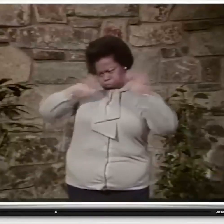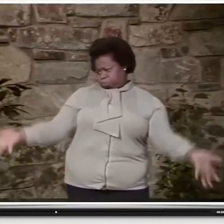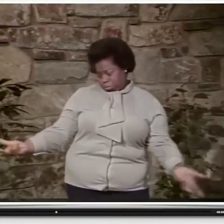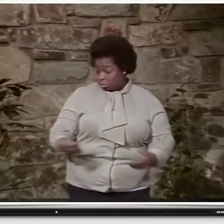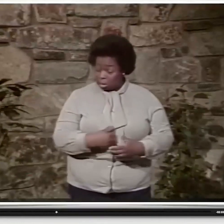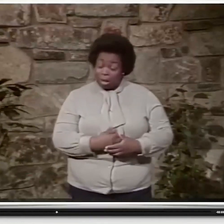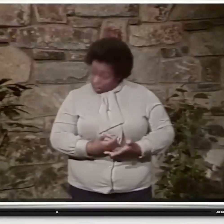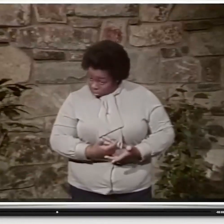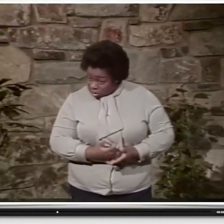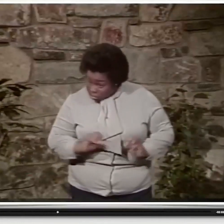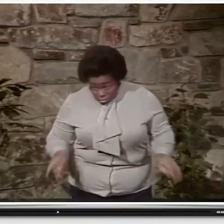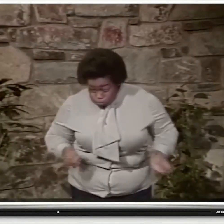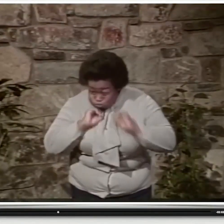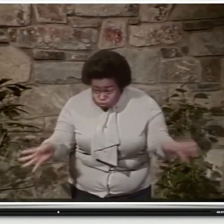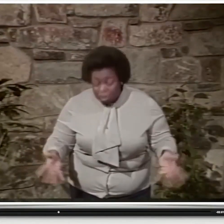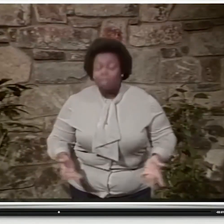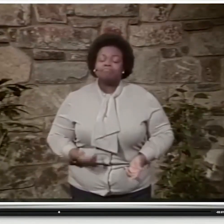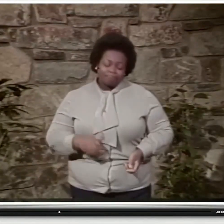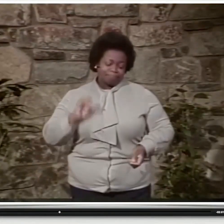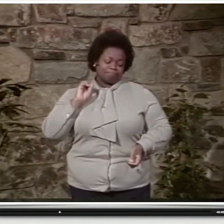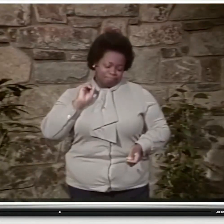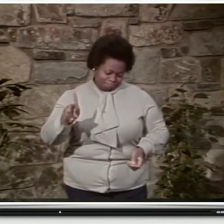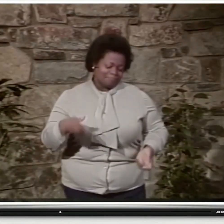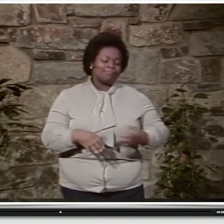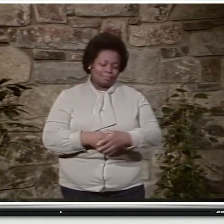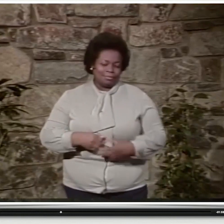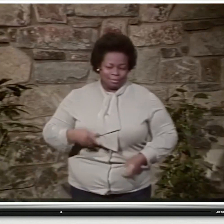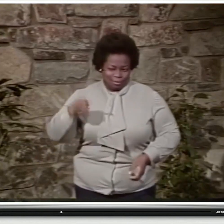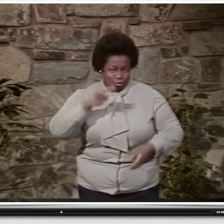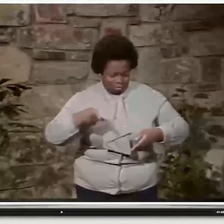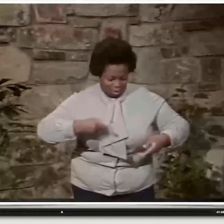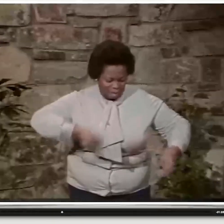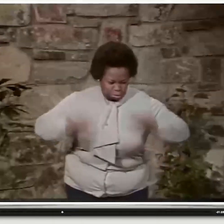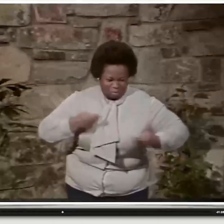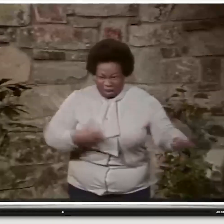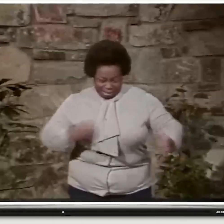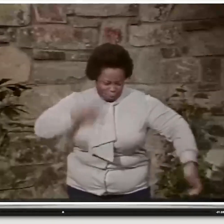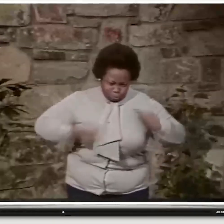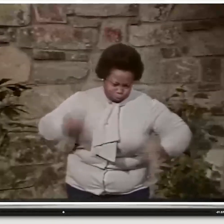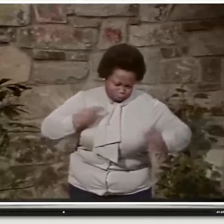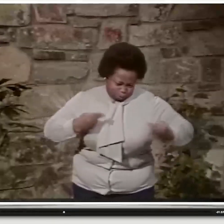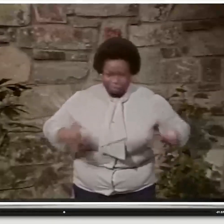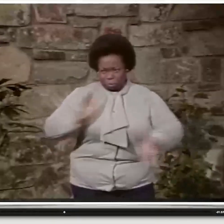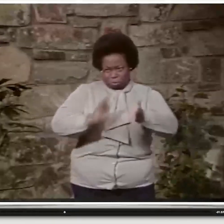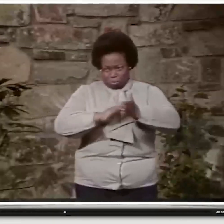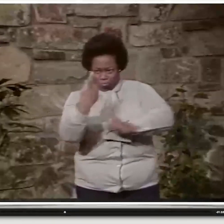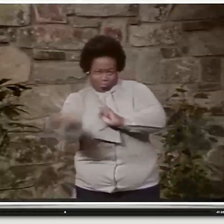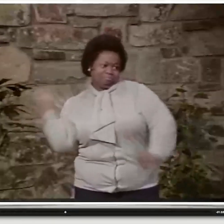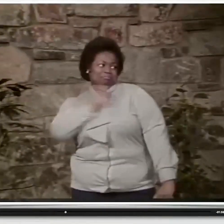What's in there? Nothing. Nothing? OK. So she was eating really fast at that point.